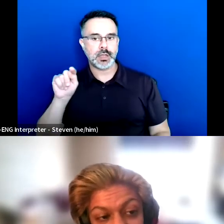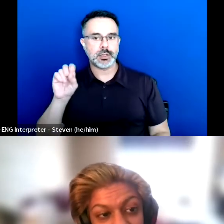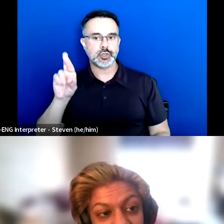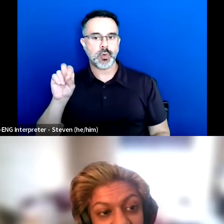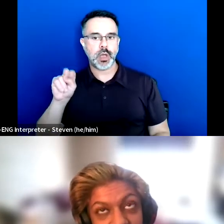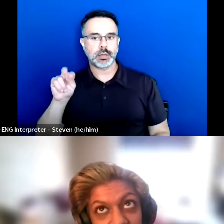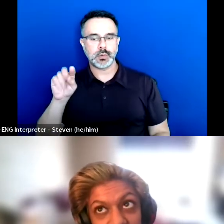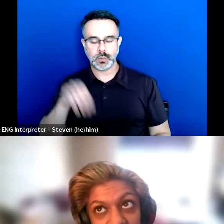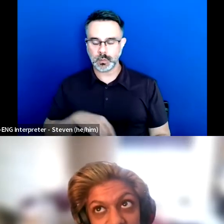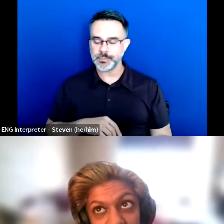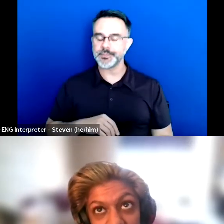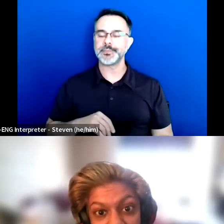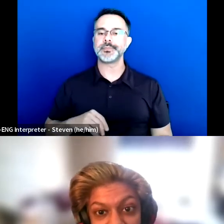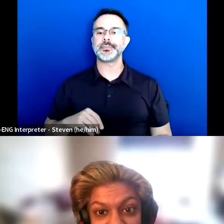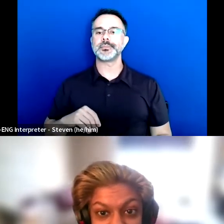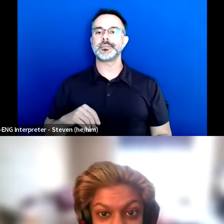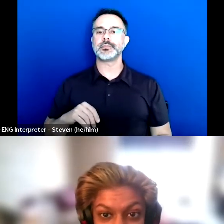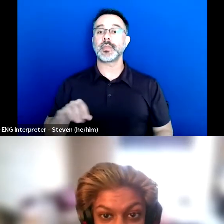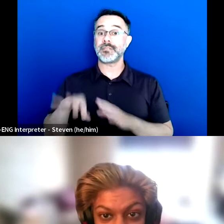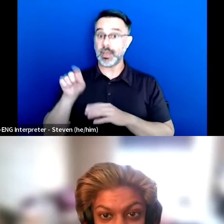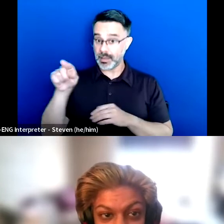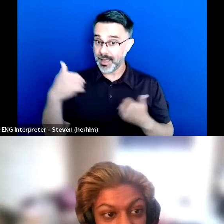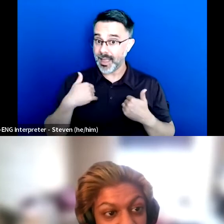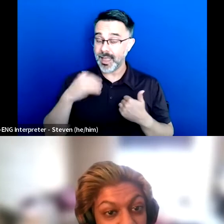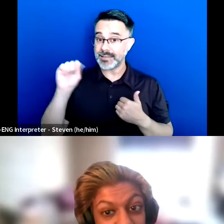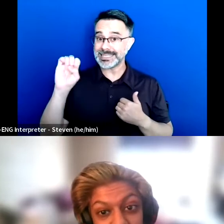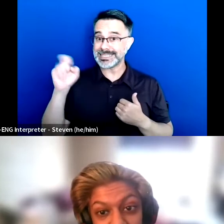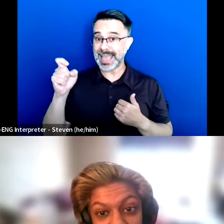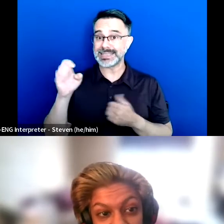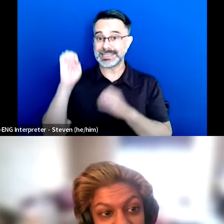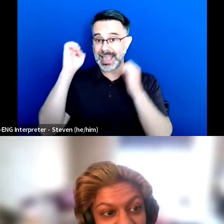and that they have a sex ed center there that I started to volunteer at.